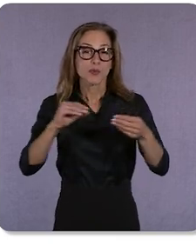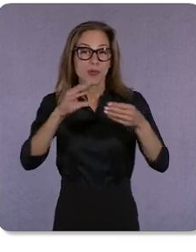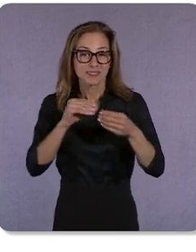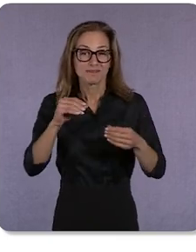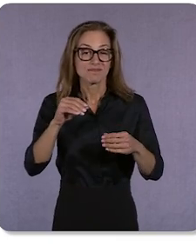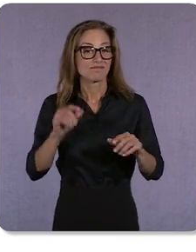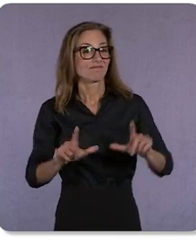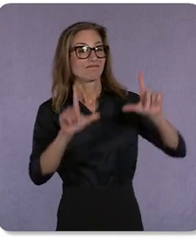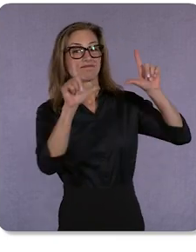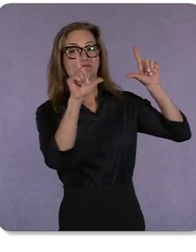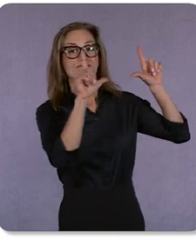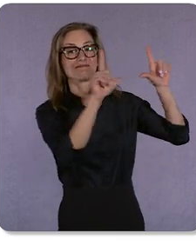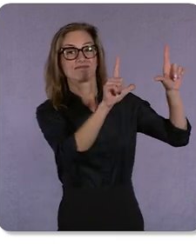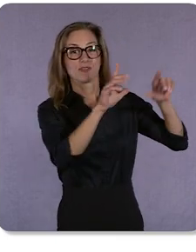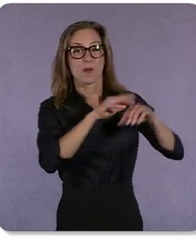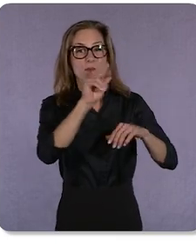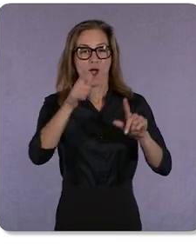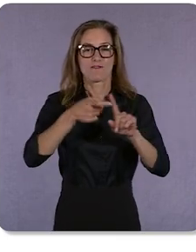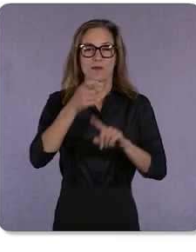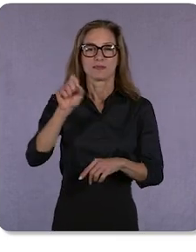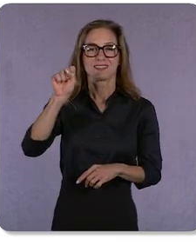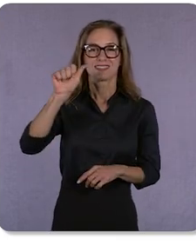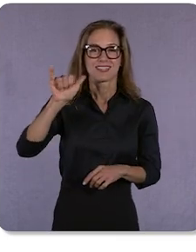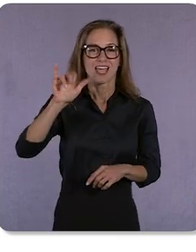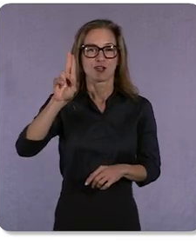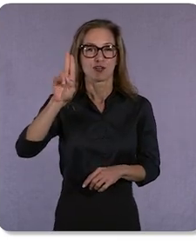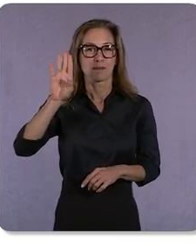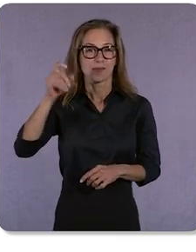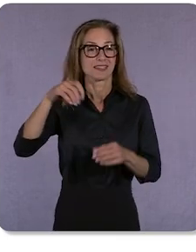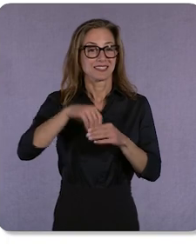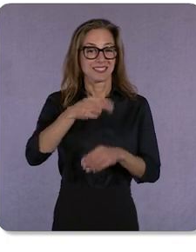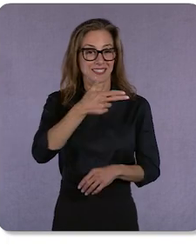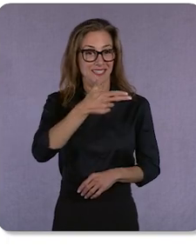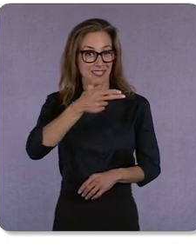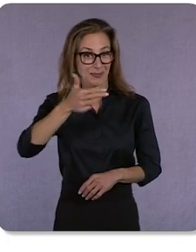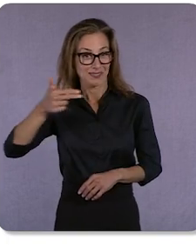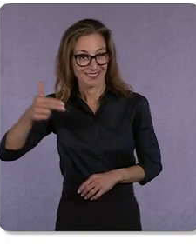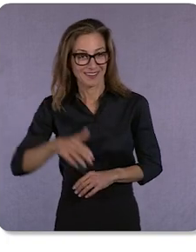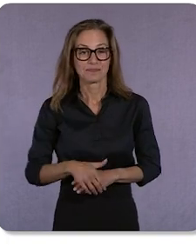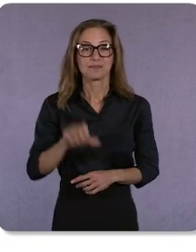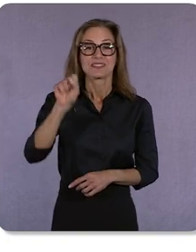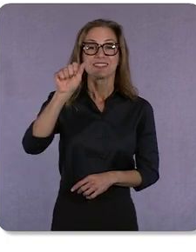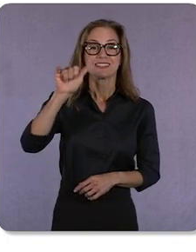from Sayurbox in Indonesia. Sayurbox is an online grocery platform